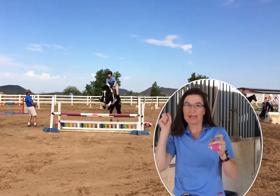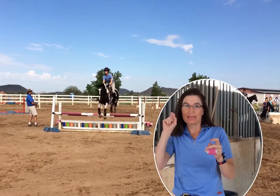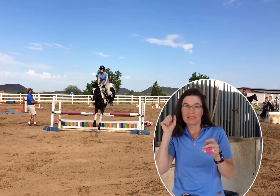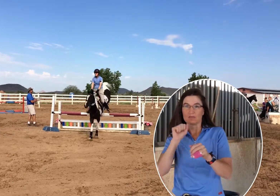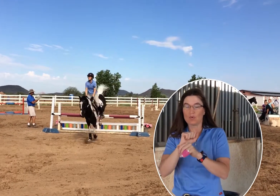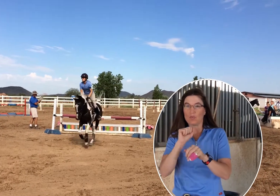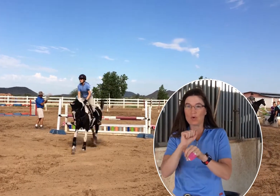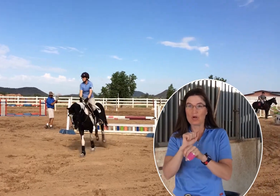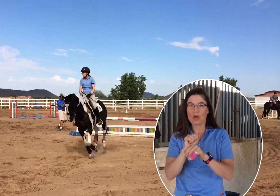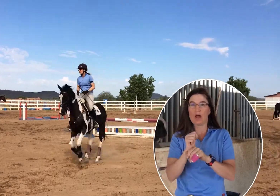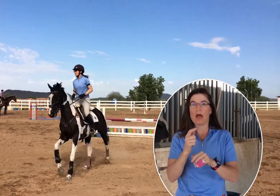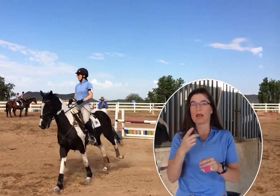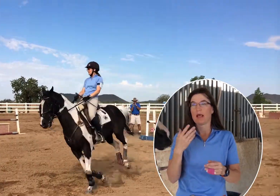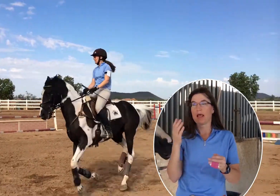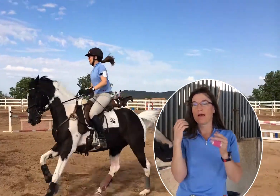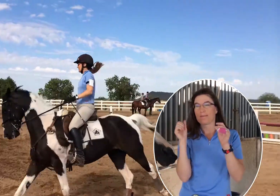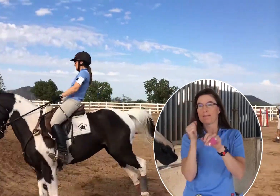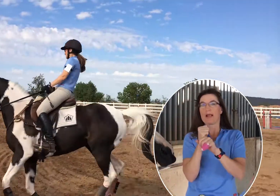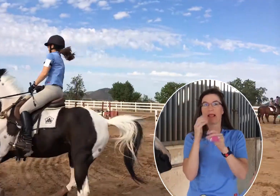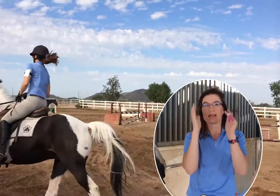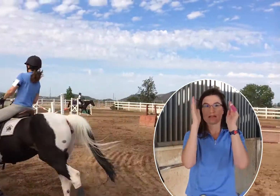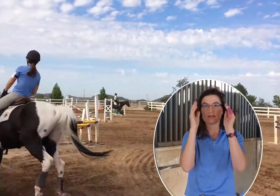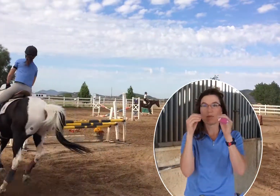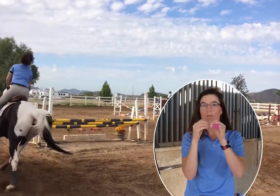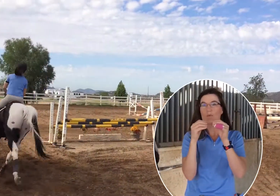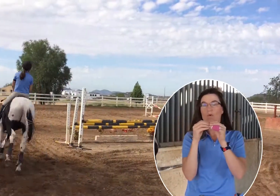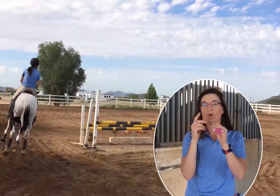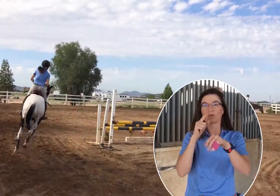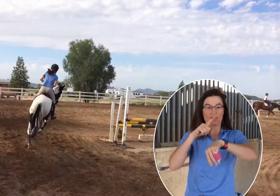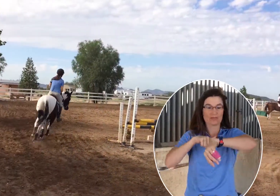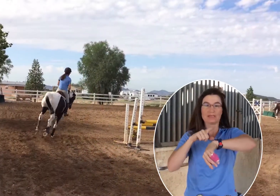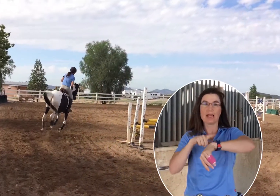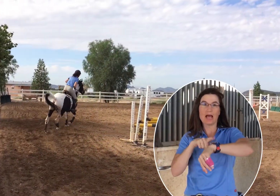have to make sure that I pay attention to the time extra carefully."